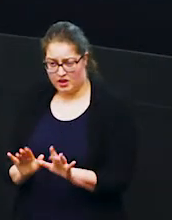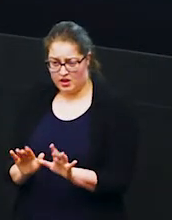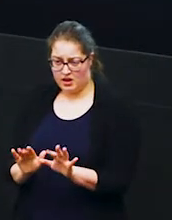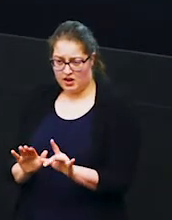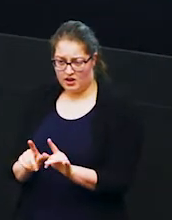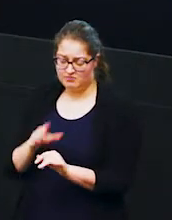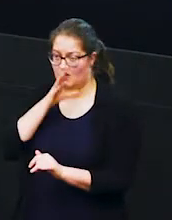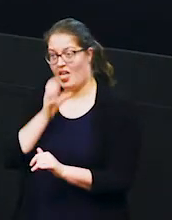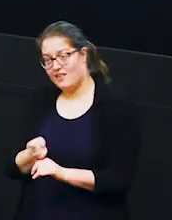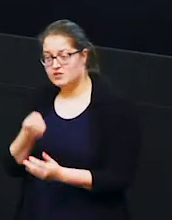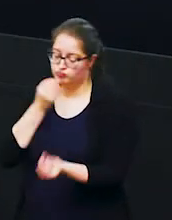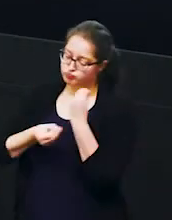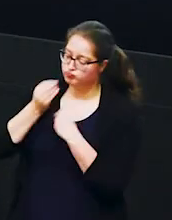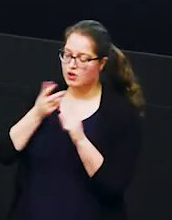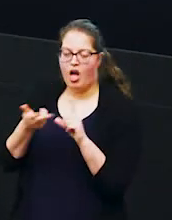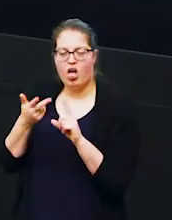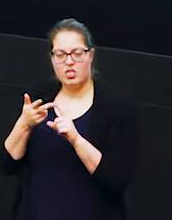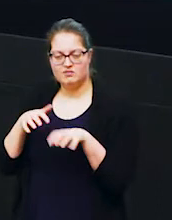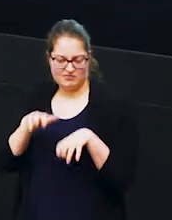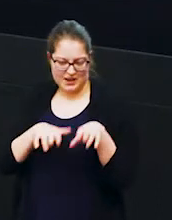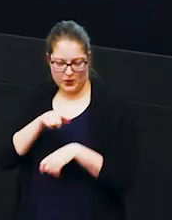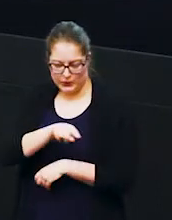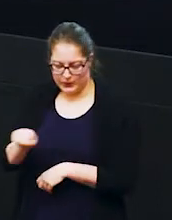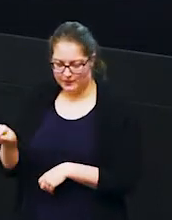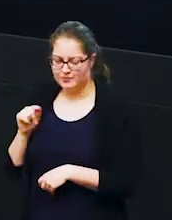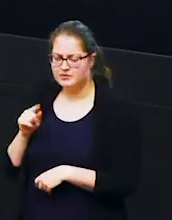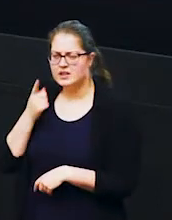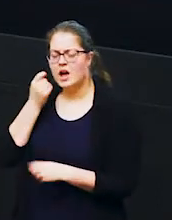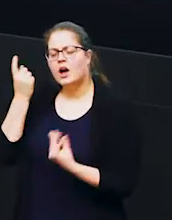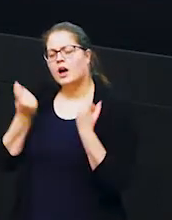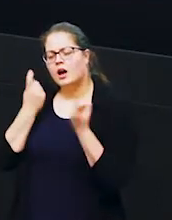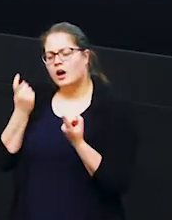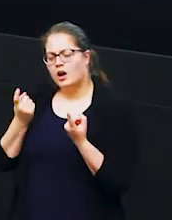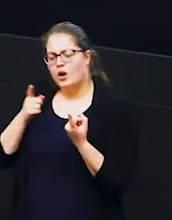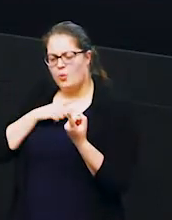elephants and to other species and then we can understand why they might act in different ways